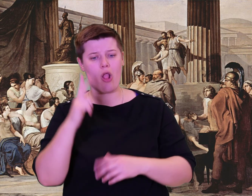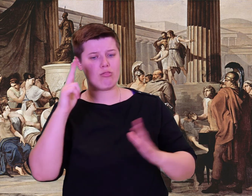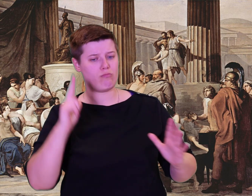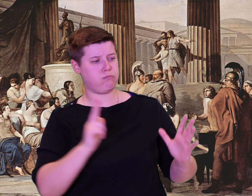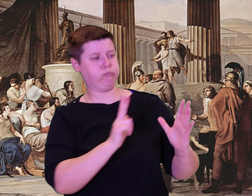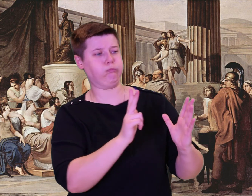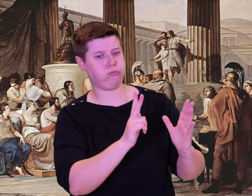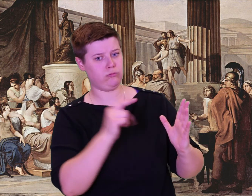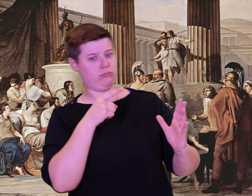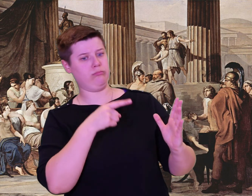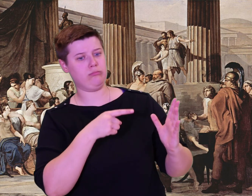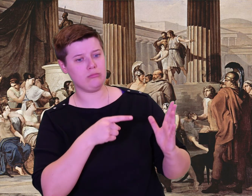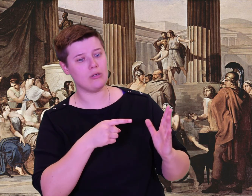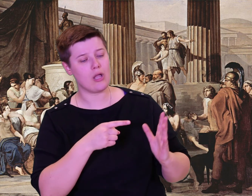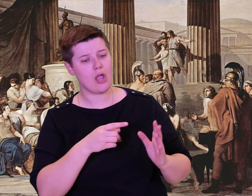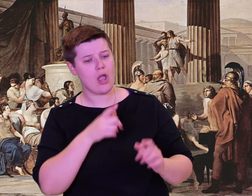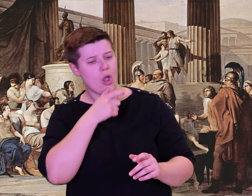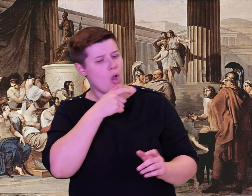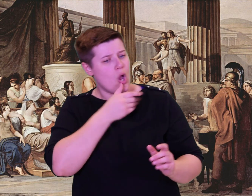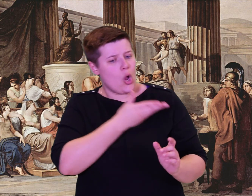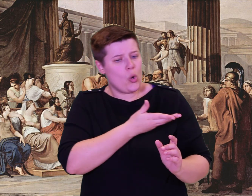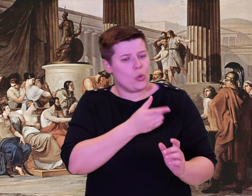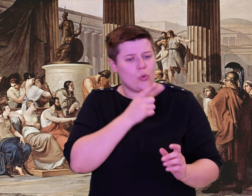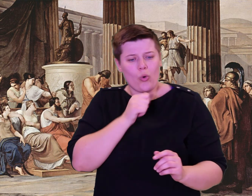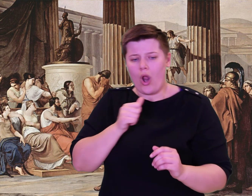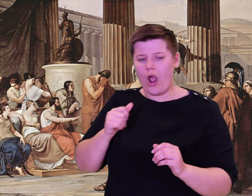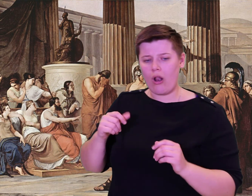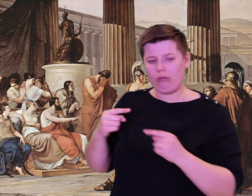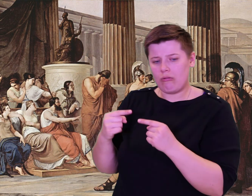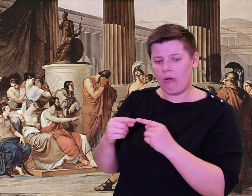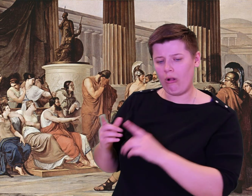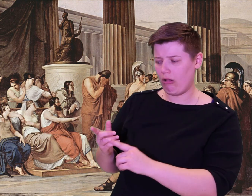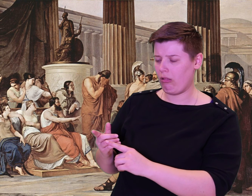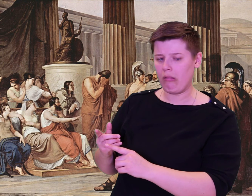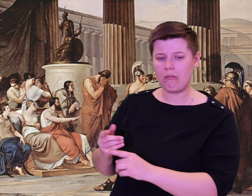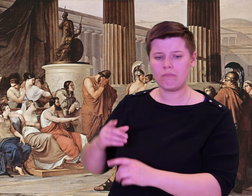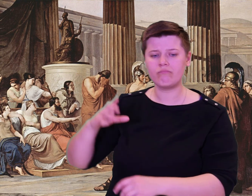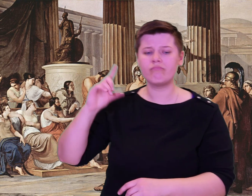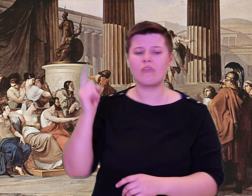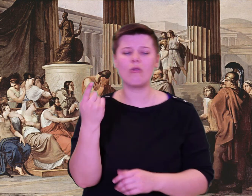We gathered water, and my crew prepared a meal.